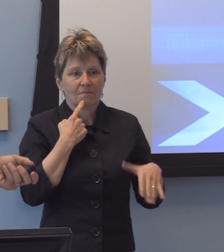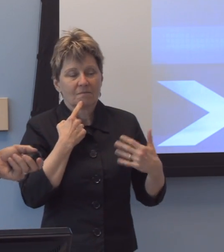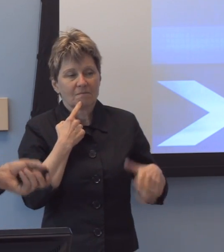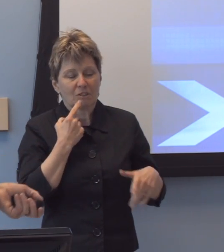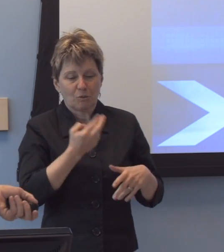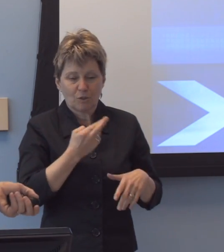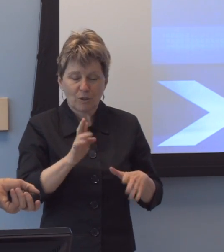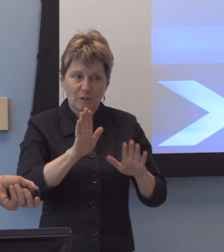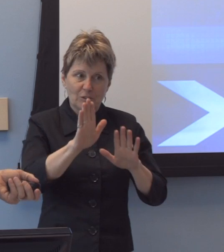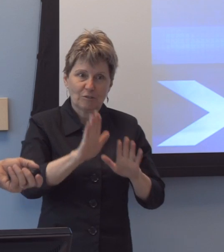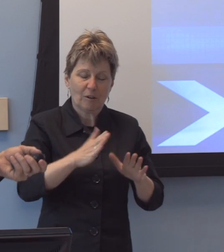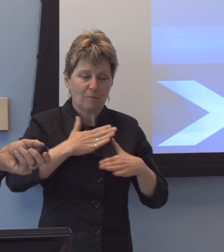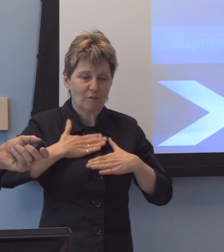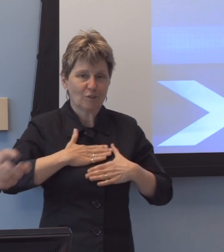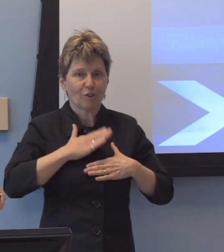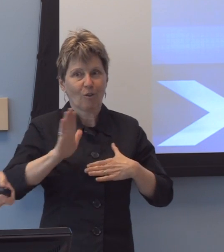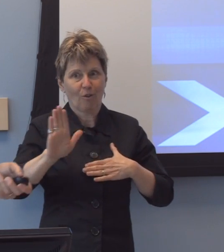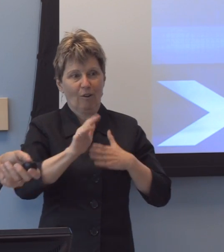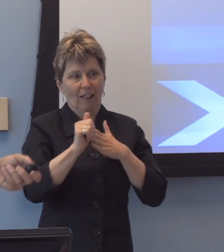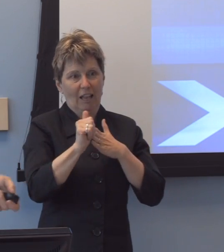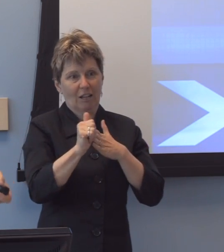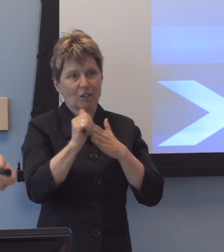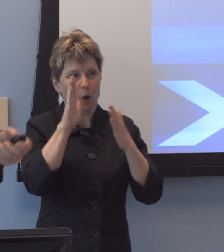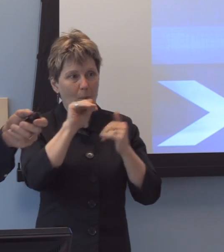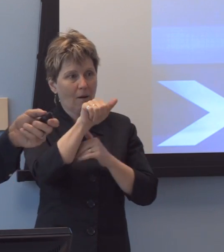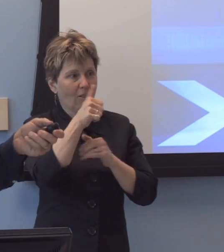we appreciate the leadership and hope that other institutions